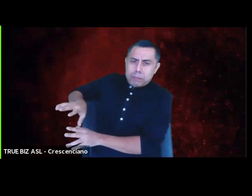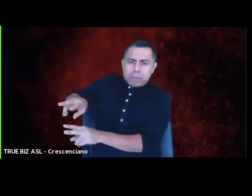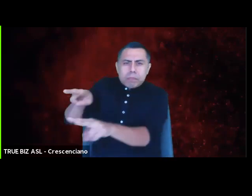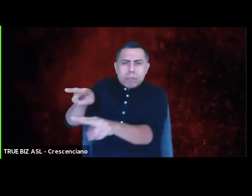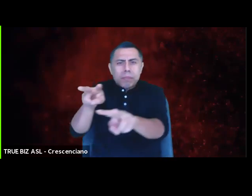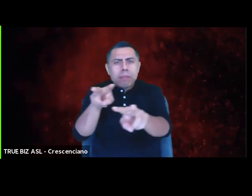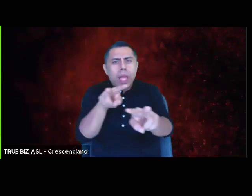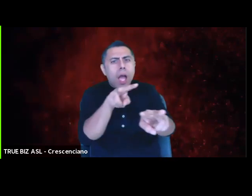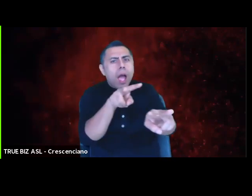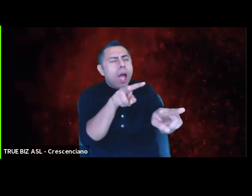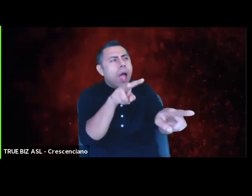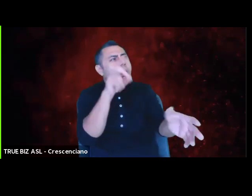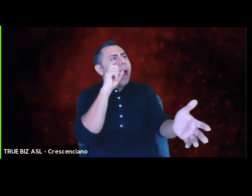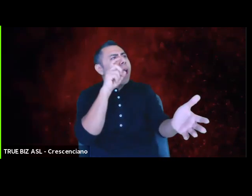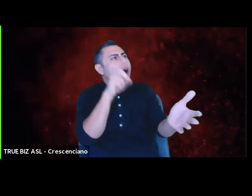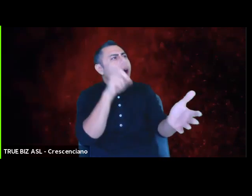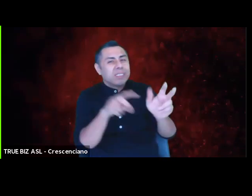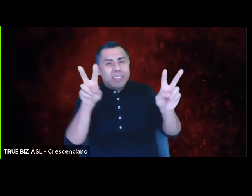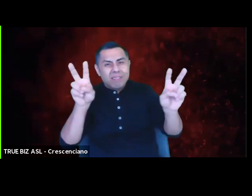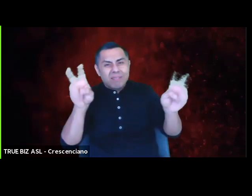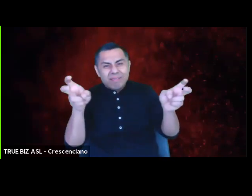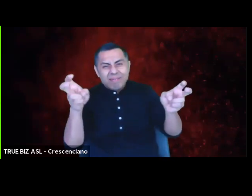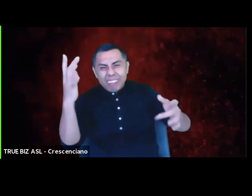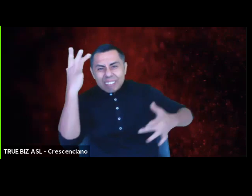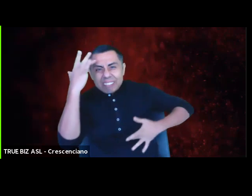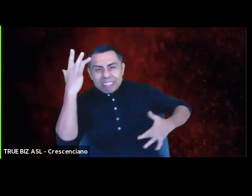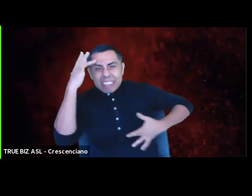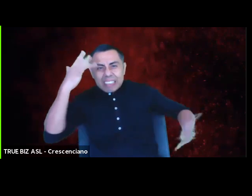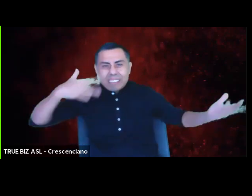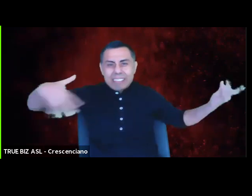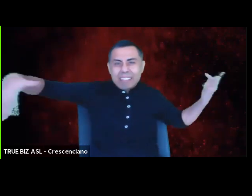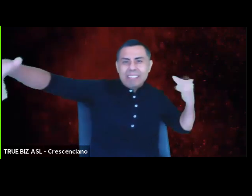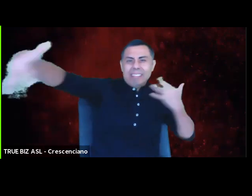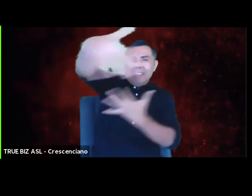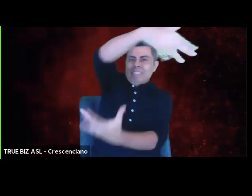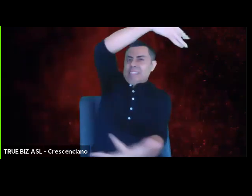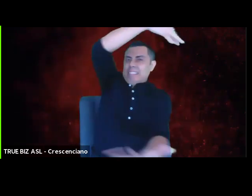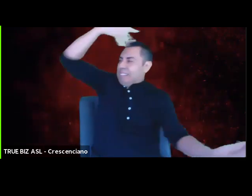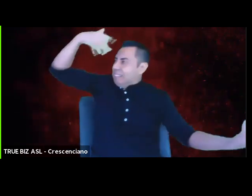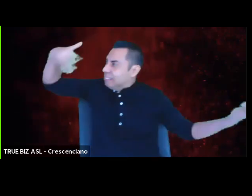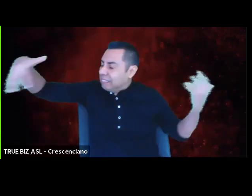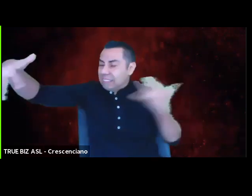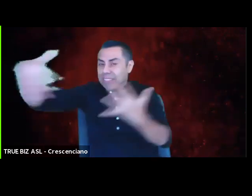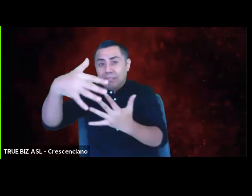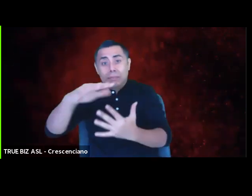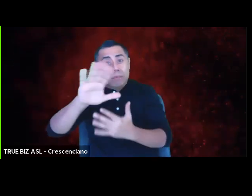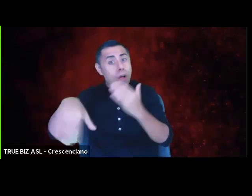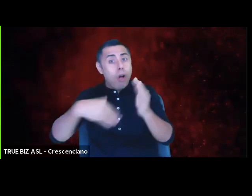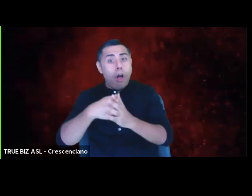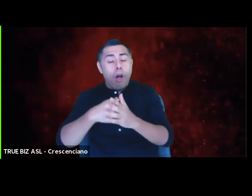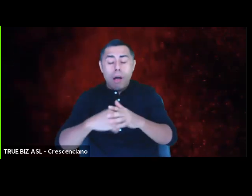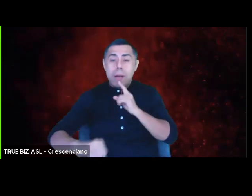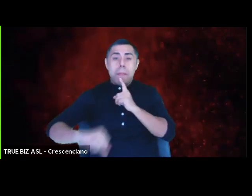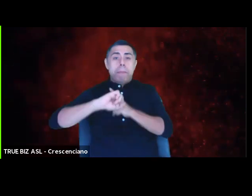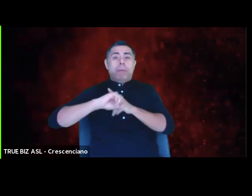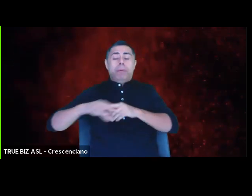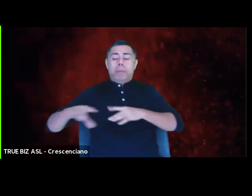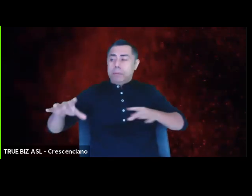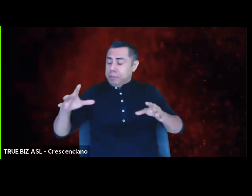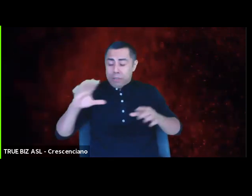is something we are all experiencing, and it is, well, appropriate,